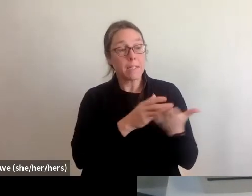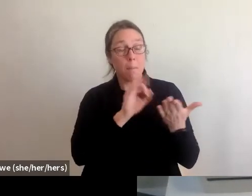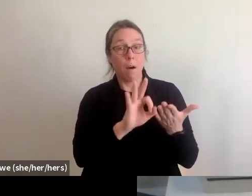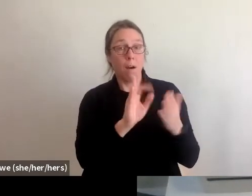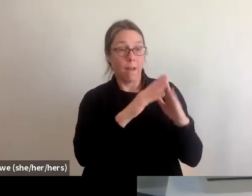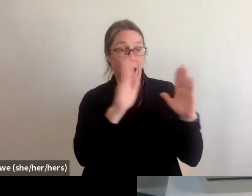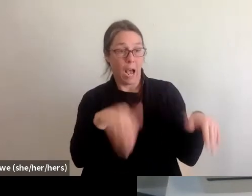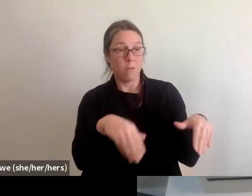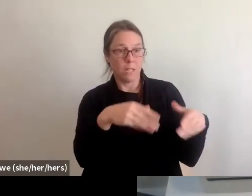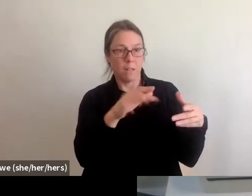that were burned down by fire.